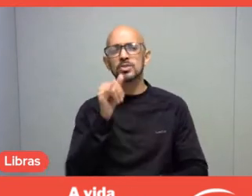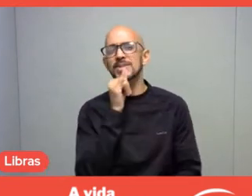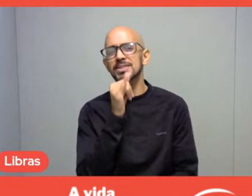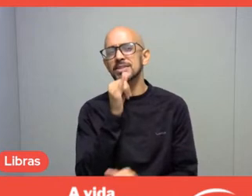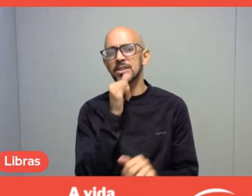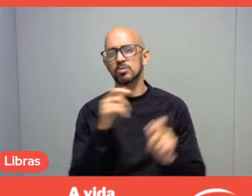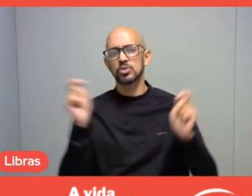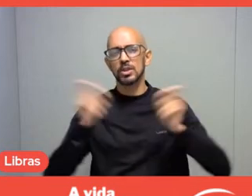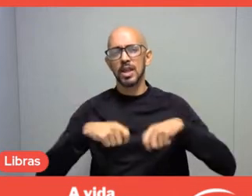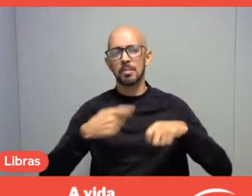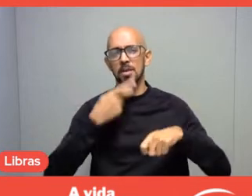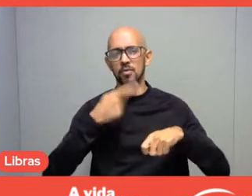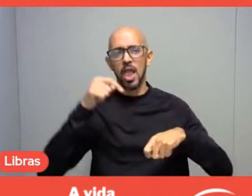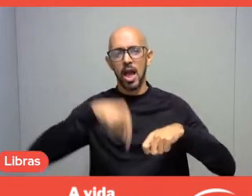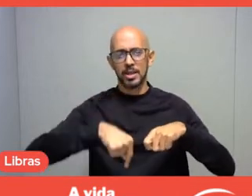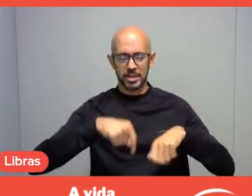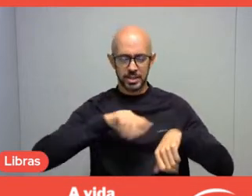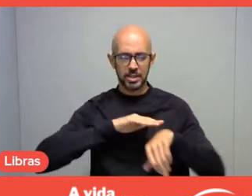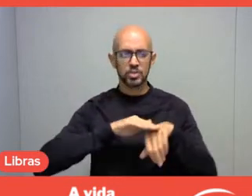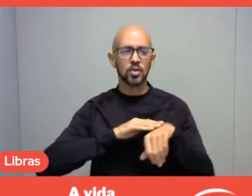to close it this afternoon?